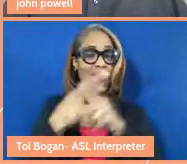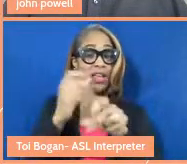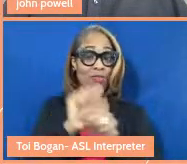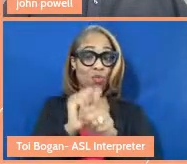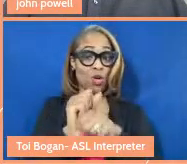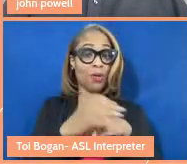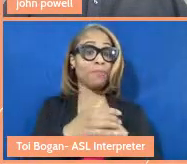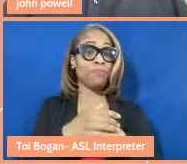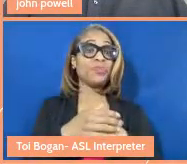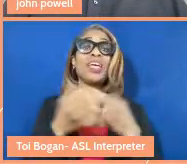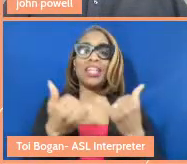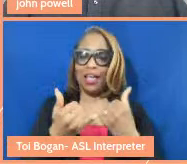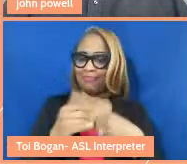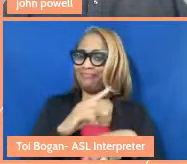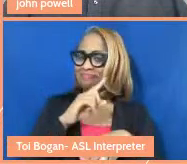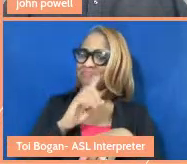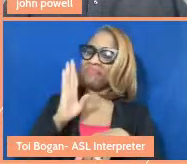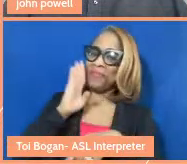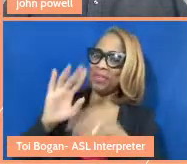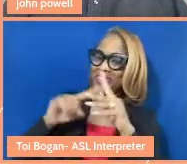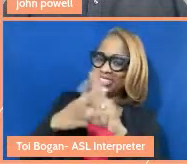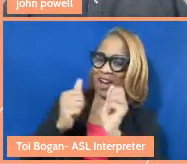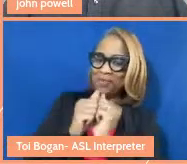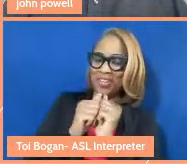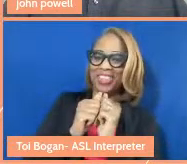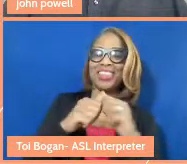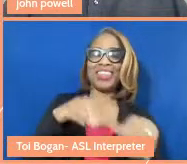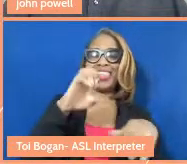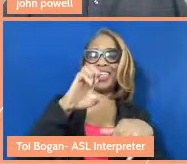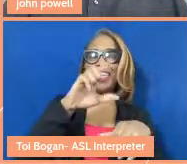I am going to start with Elliot. Elliot will leave us a little bit early today,